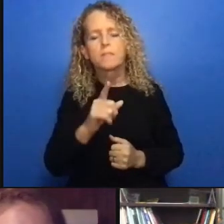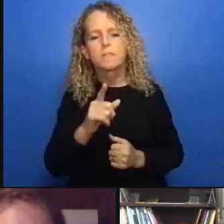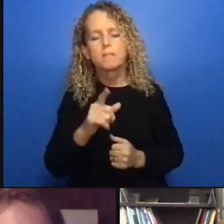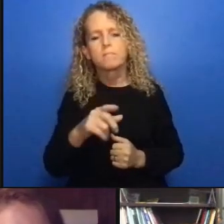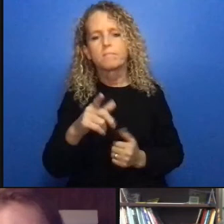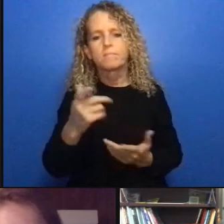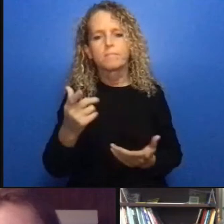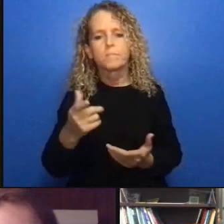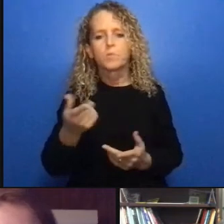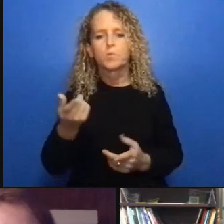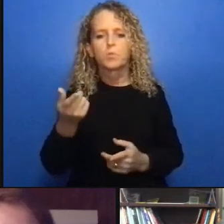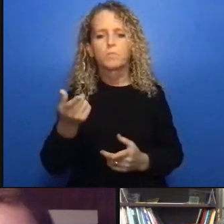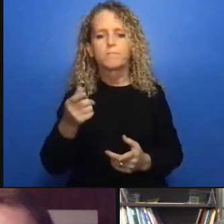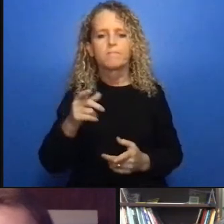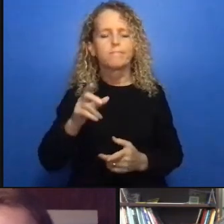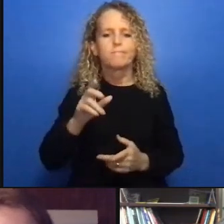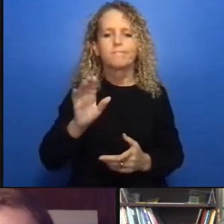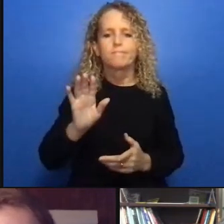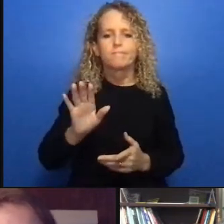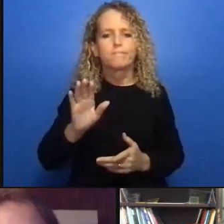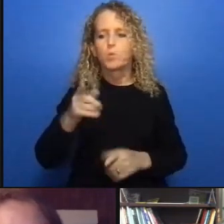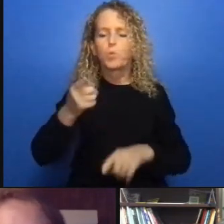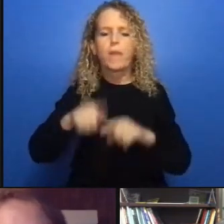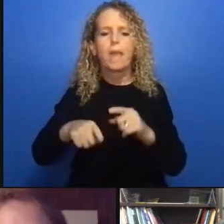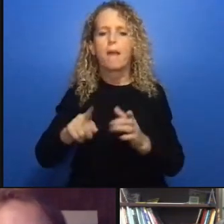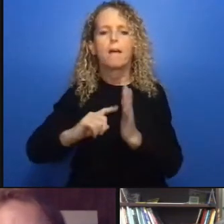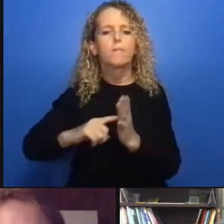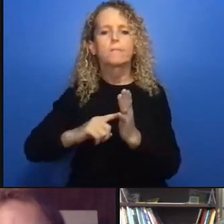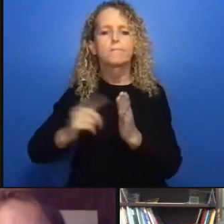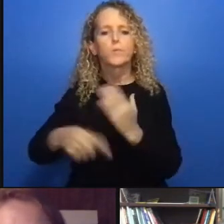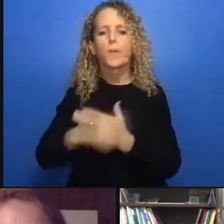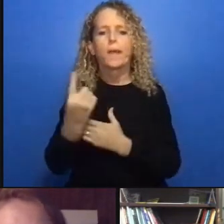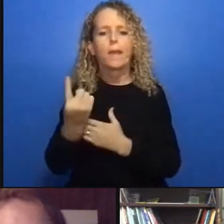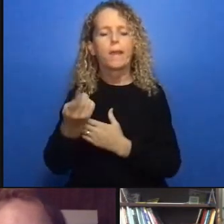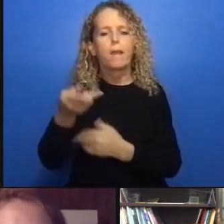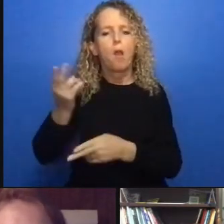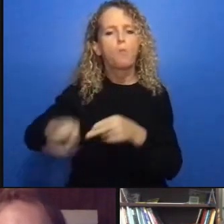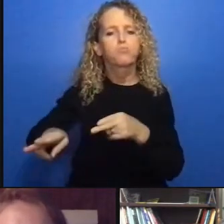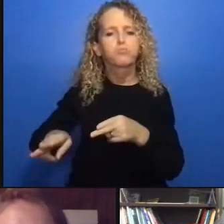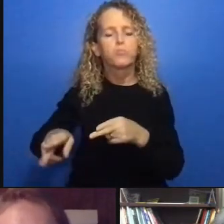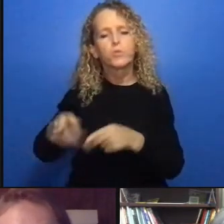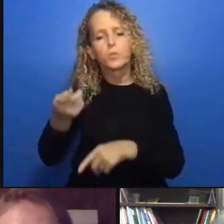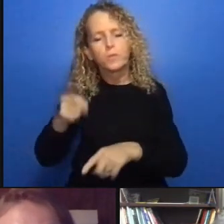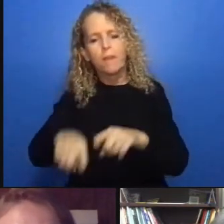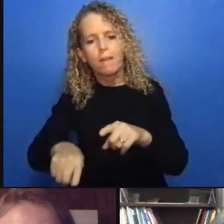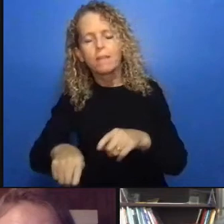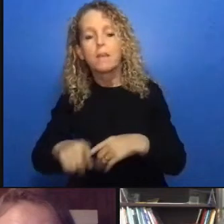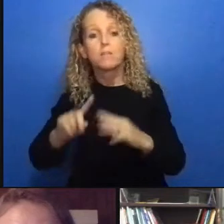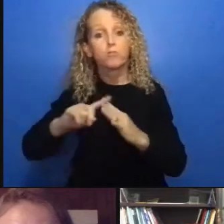consider that given that as Sheila mentioned you know the you know the starting the presumption